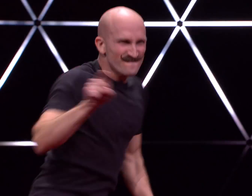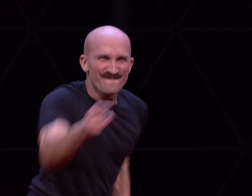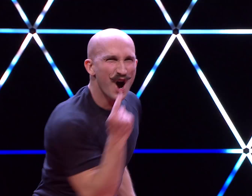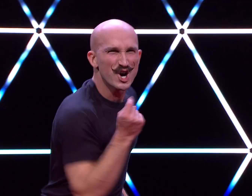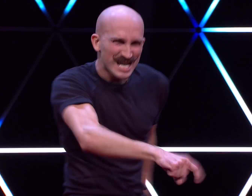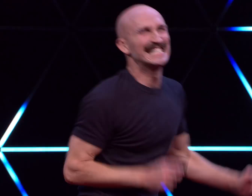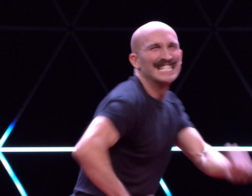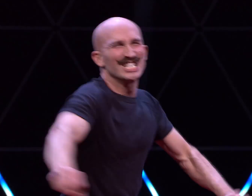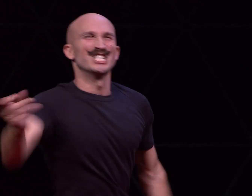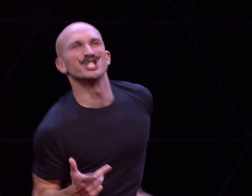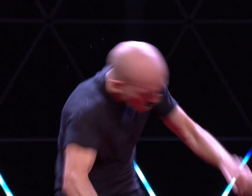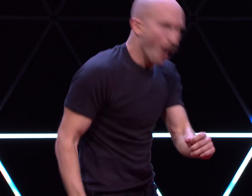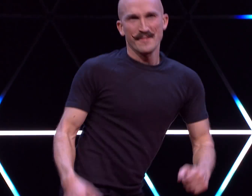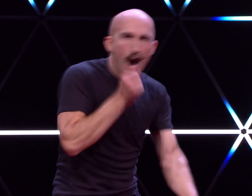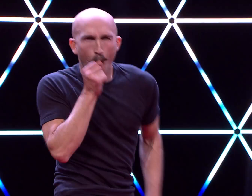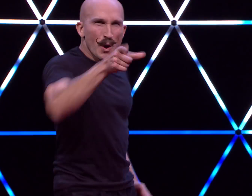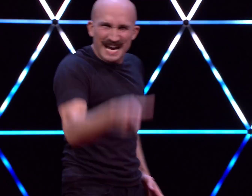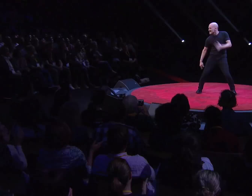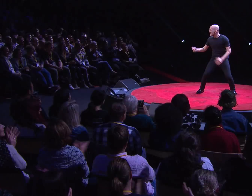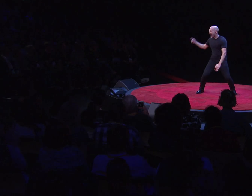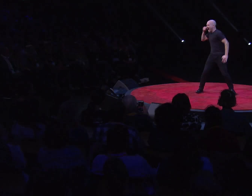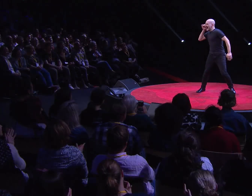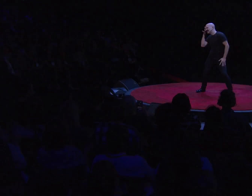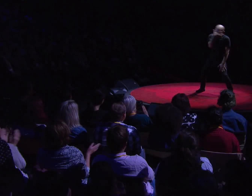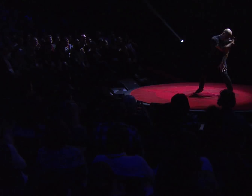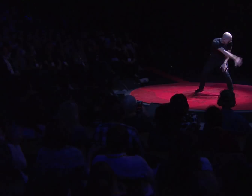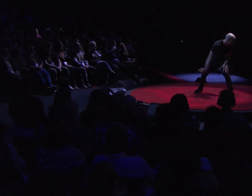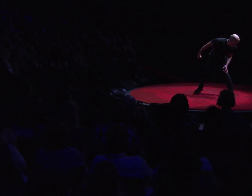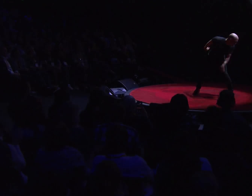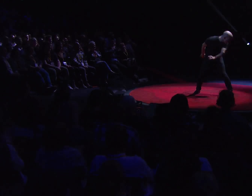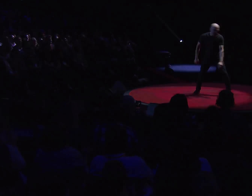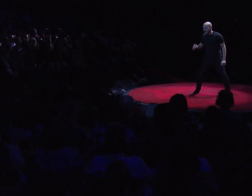So you think you can stone me and spit in my eye